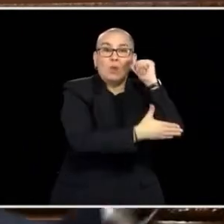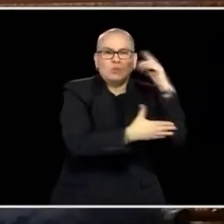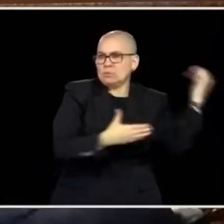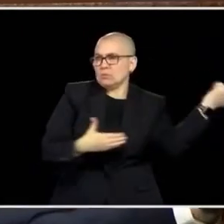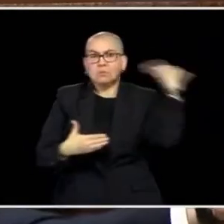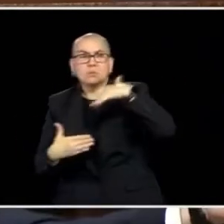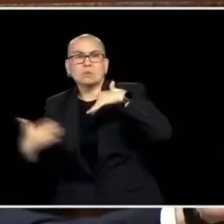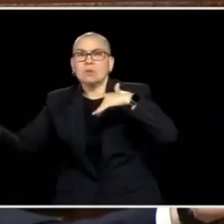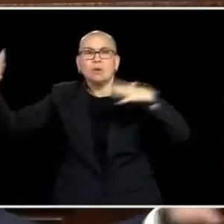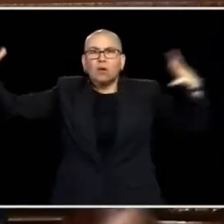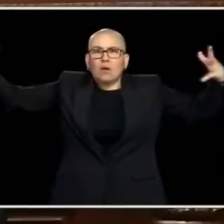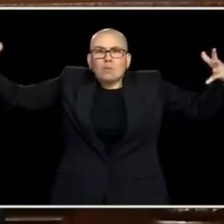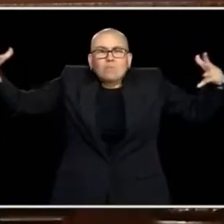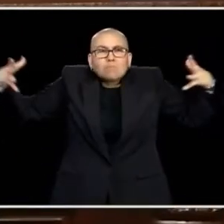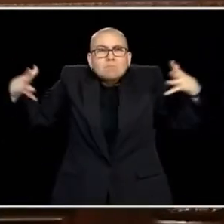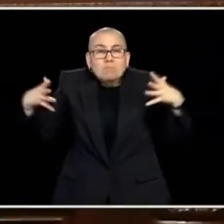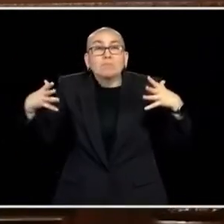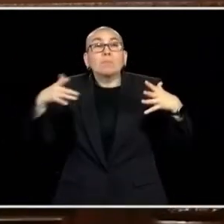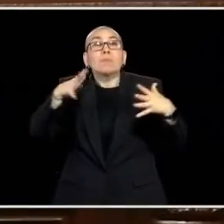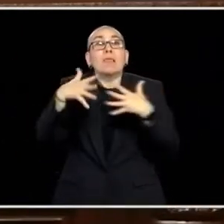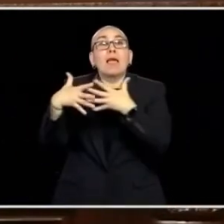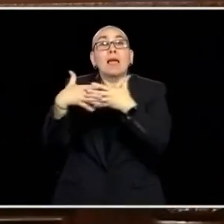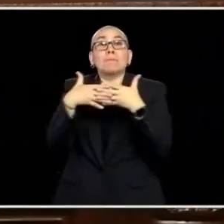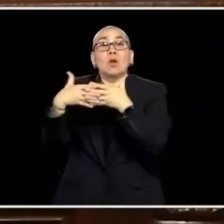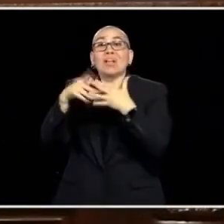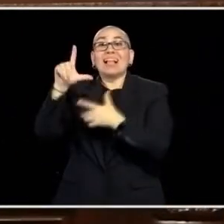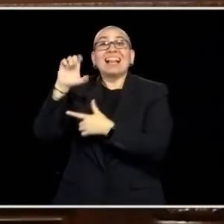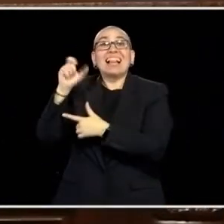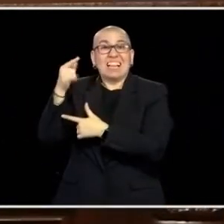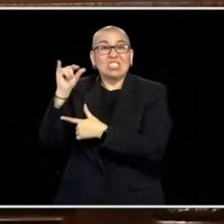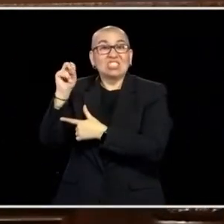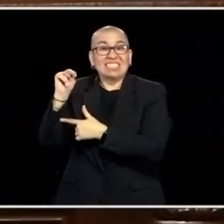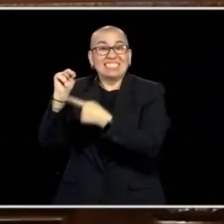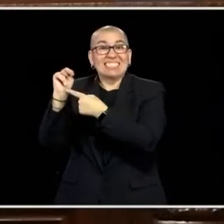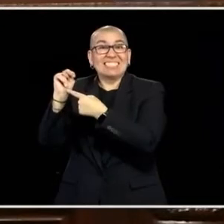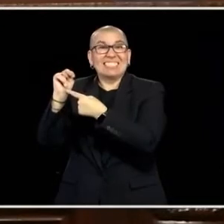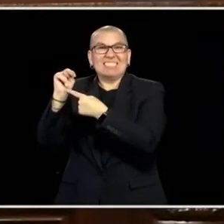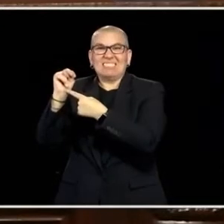THE ADDAMS, AMERICAN LEGION WAS STUFFED TO THE GELS WITH DONATIONS FROM MINNESOTANS.